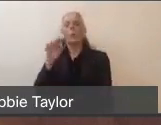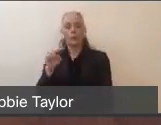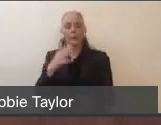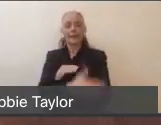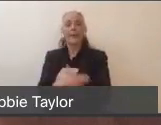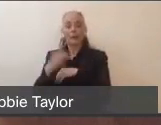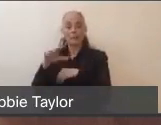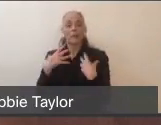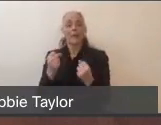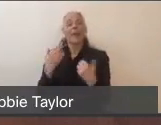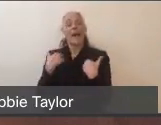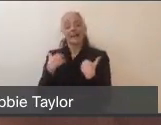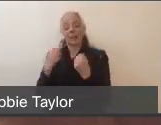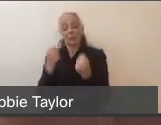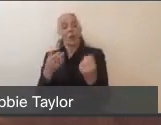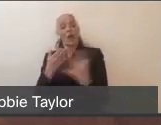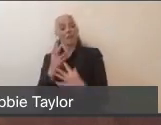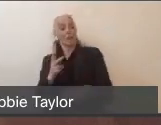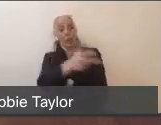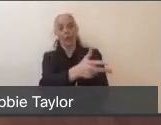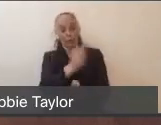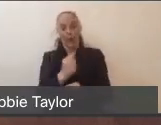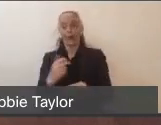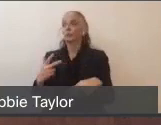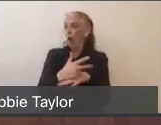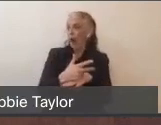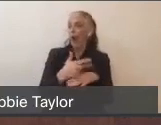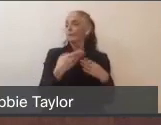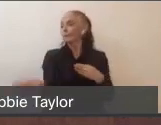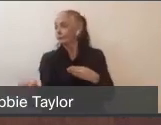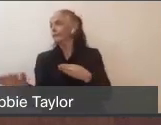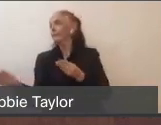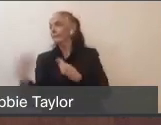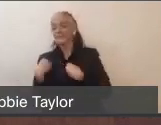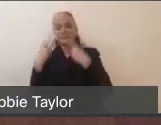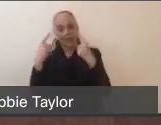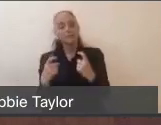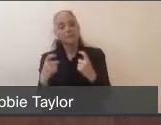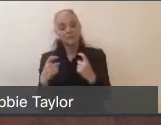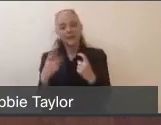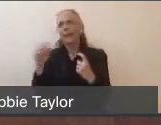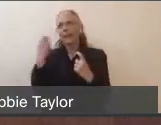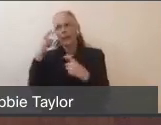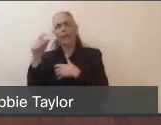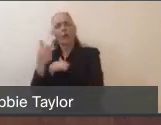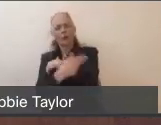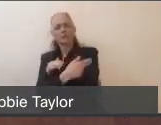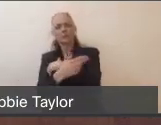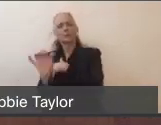testing facility in Marin. We know that other hospitals are conducting testing, and I believe you announced at the top of our our webinar here